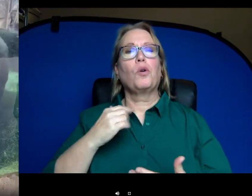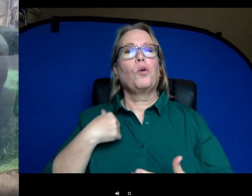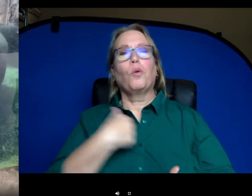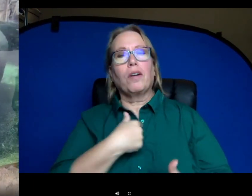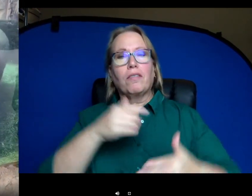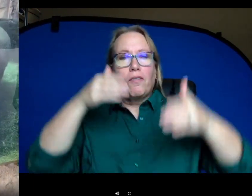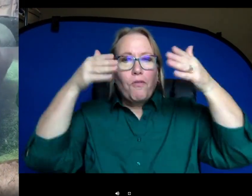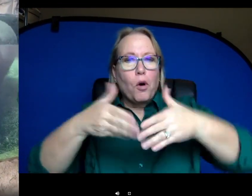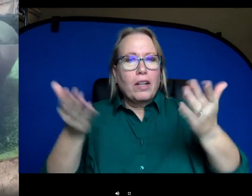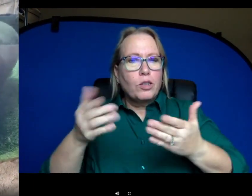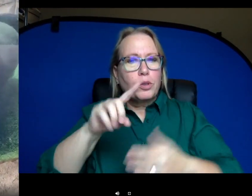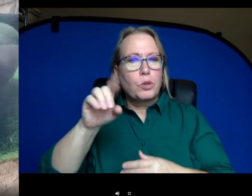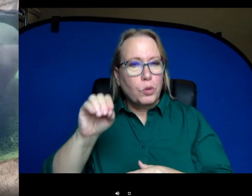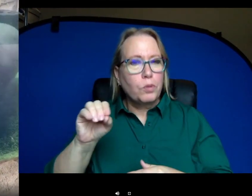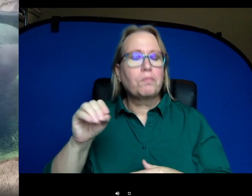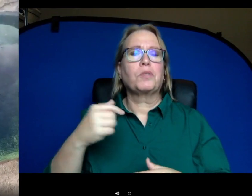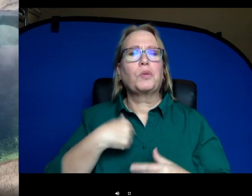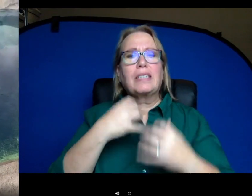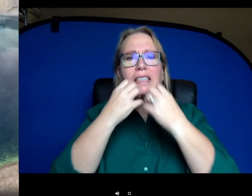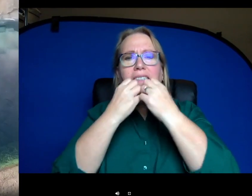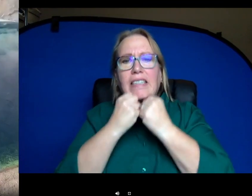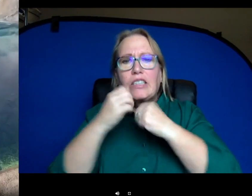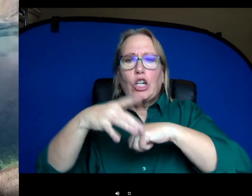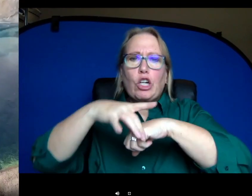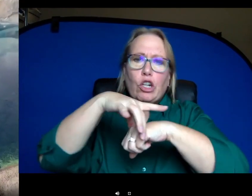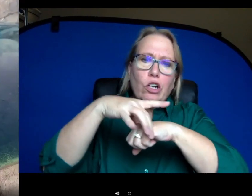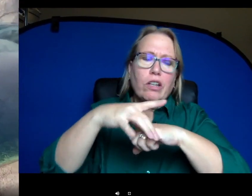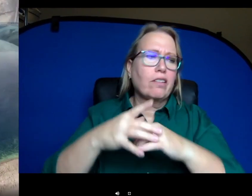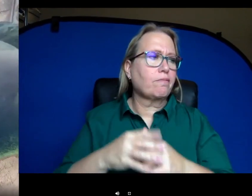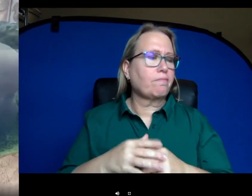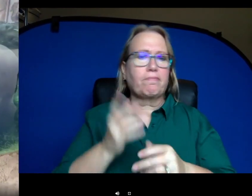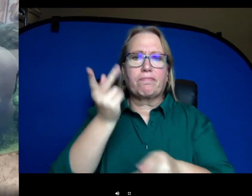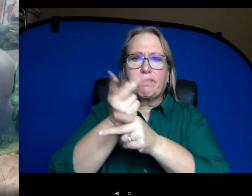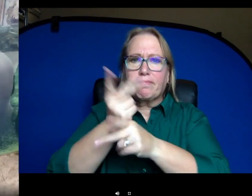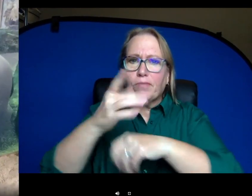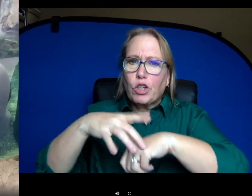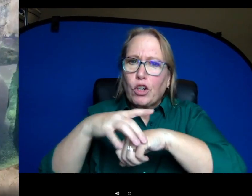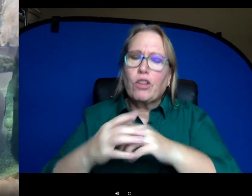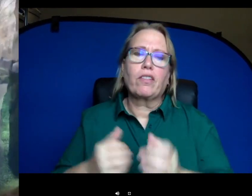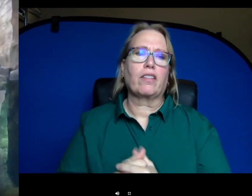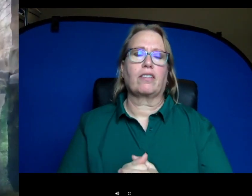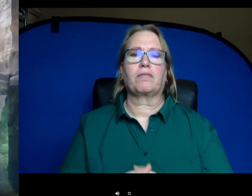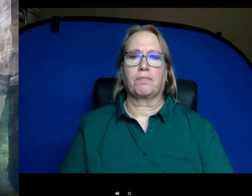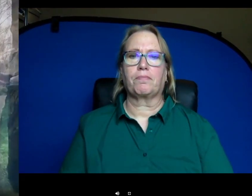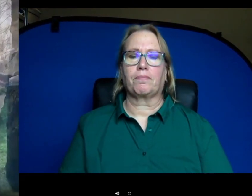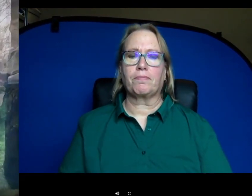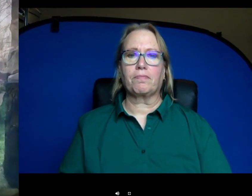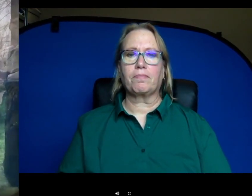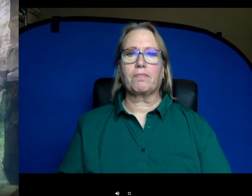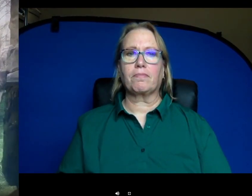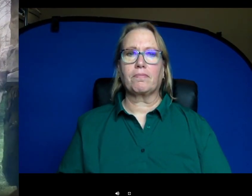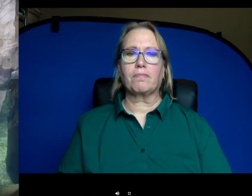at the Cincinnati Zoo to be really conservation oriented and sustainable and doing really good things for the earth. So that's something we're really